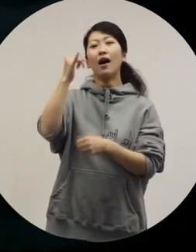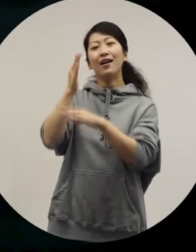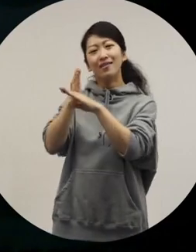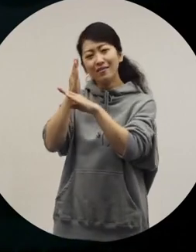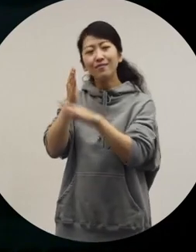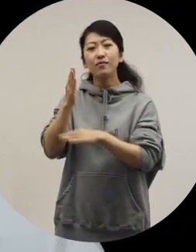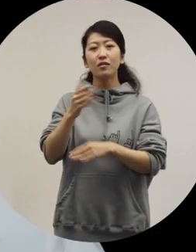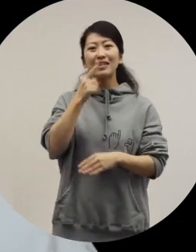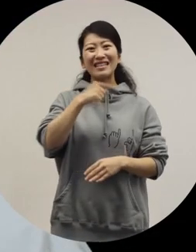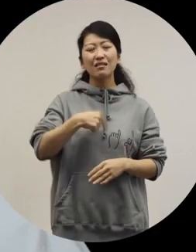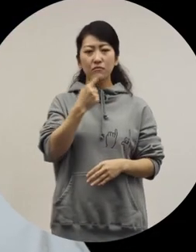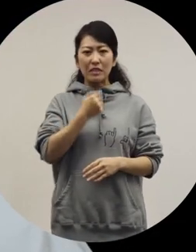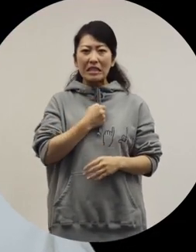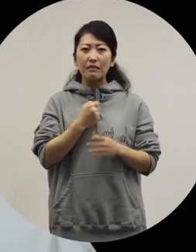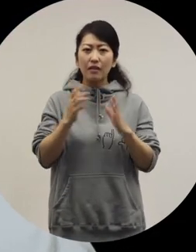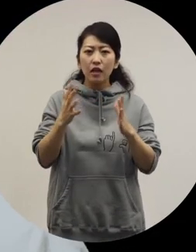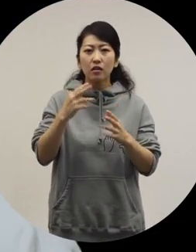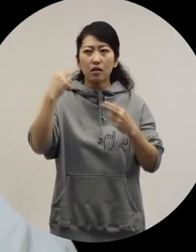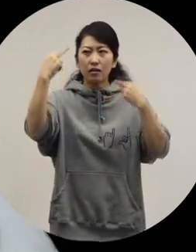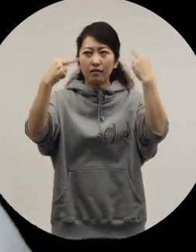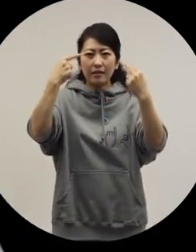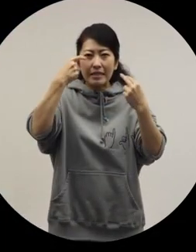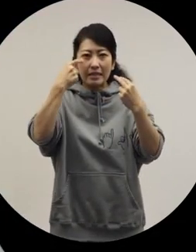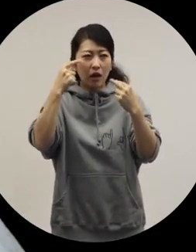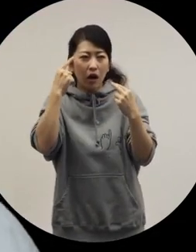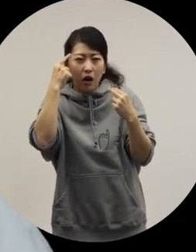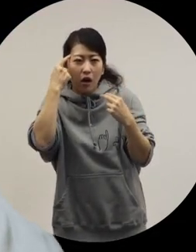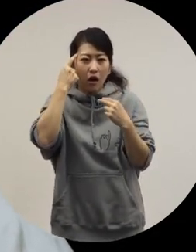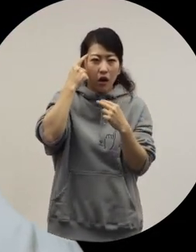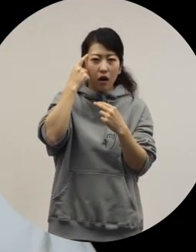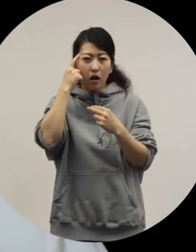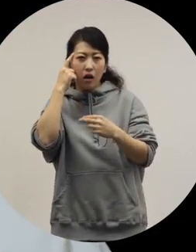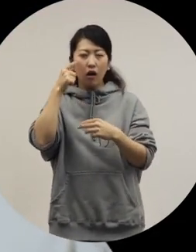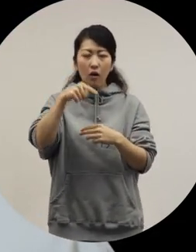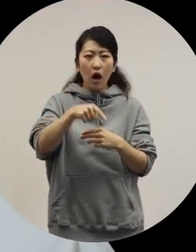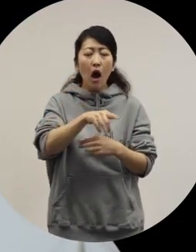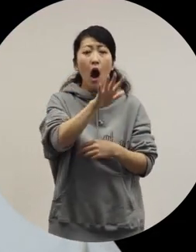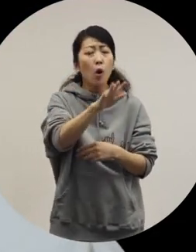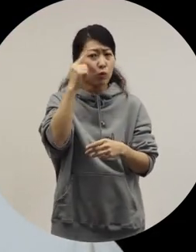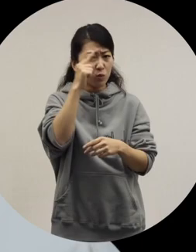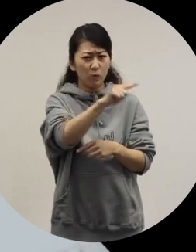If you are not confident in yourself, you will worry about what others think. I bet that's really common.